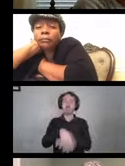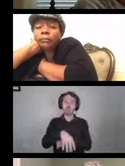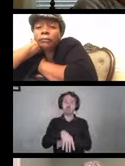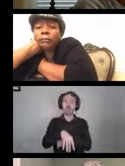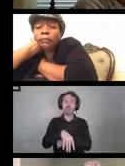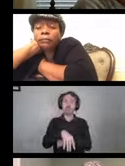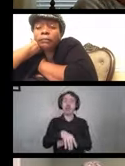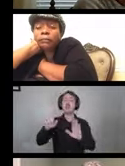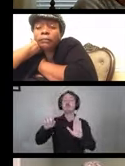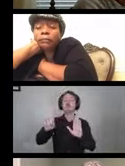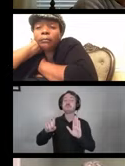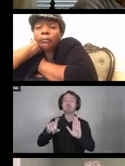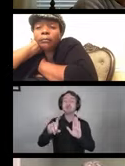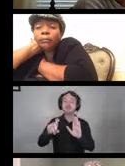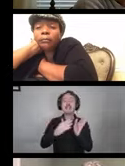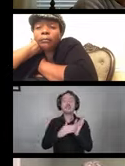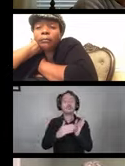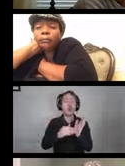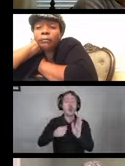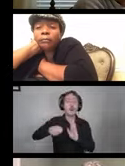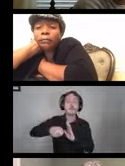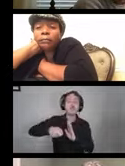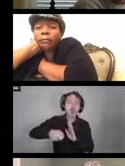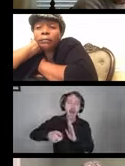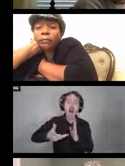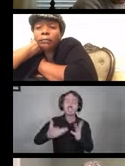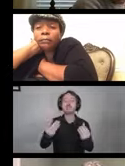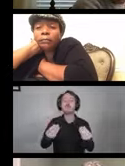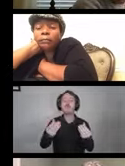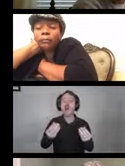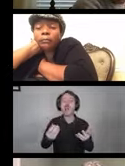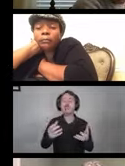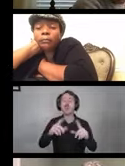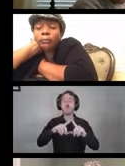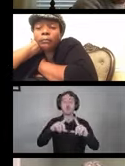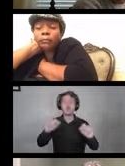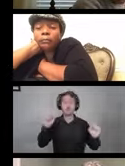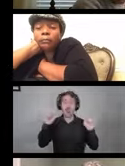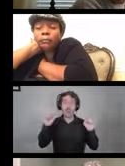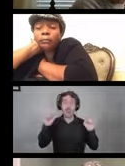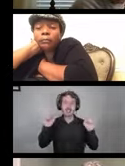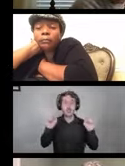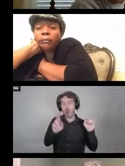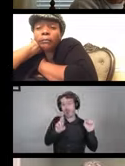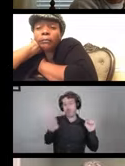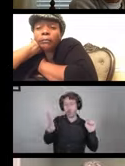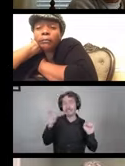It looks like some soap and a brush and a rag. On the right is a list.